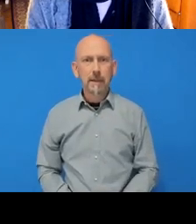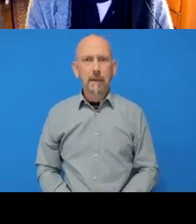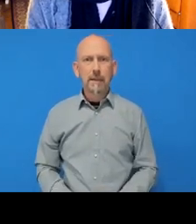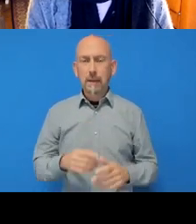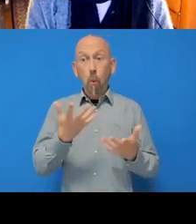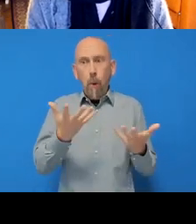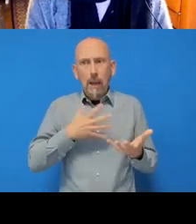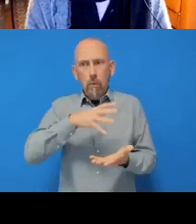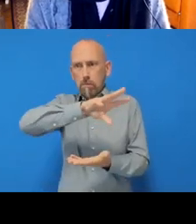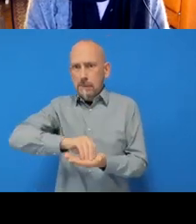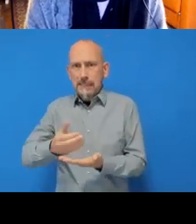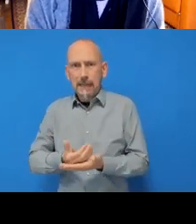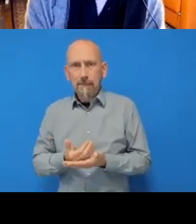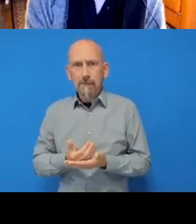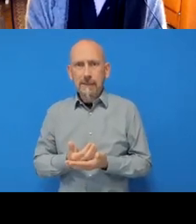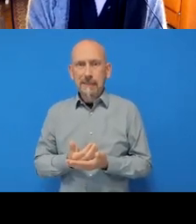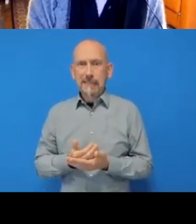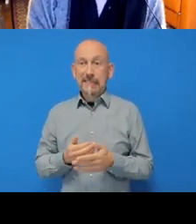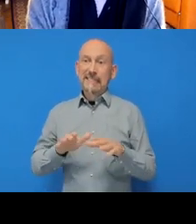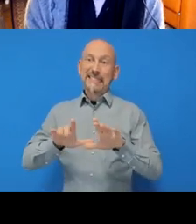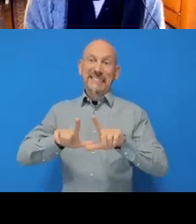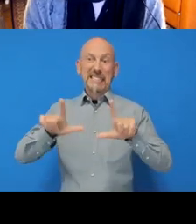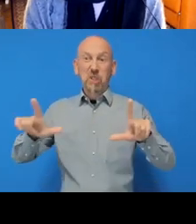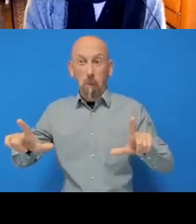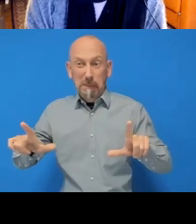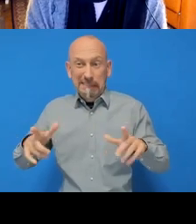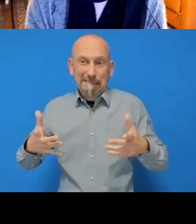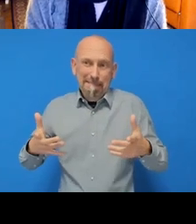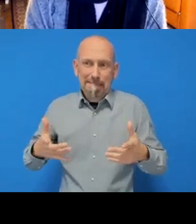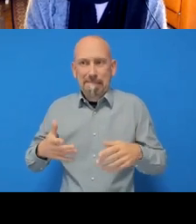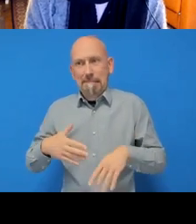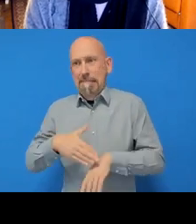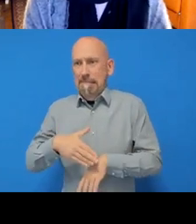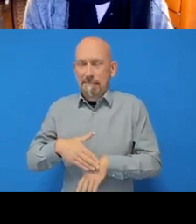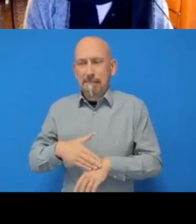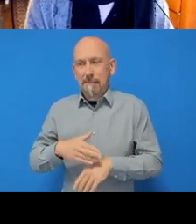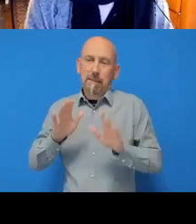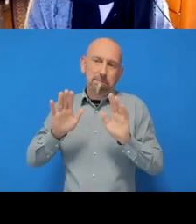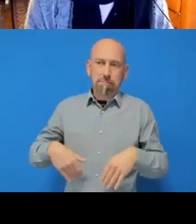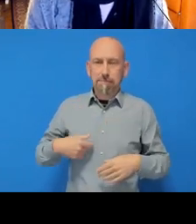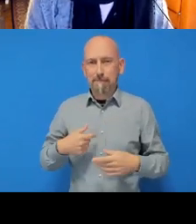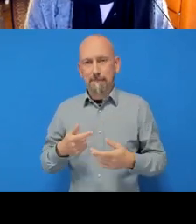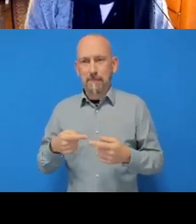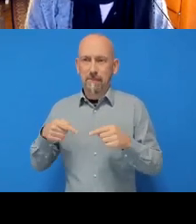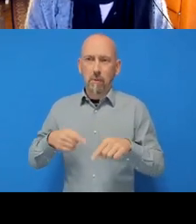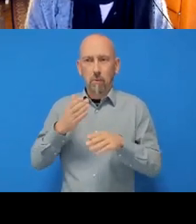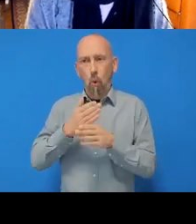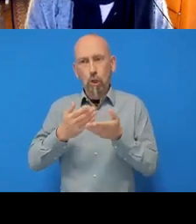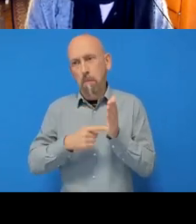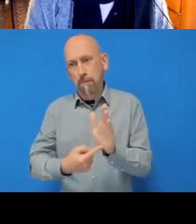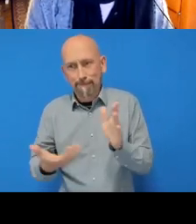because that’s a bad place, but for the simplicity of this workshop I’m going to put it there.